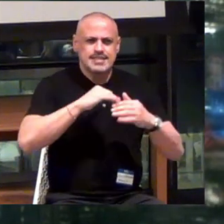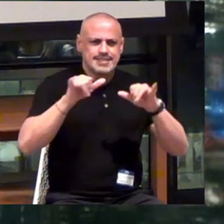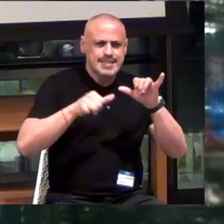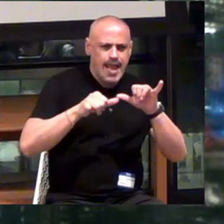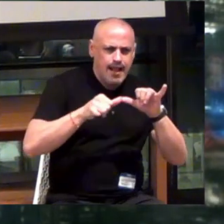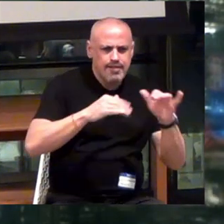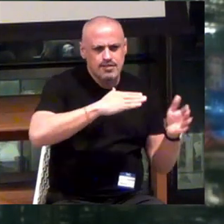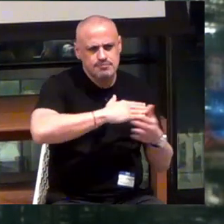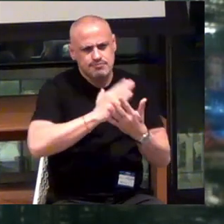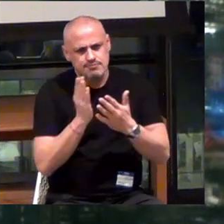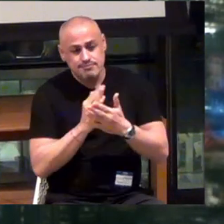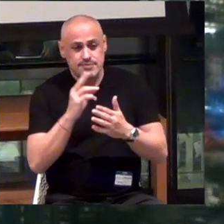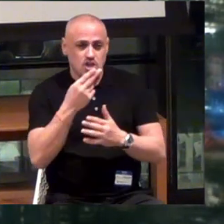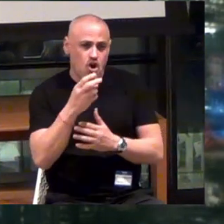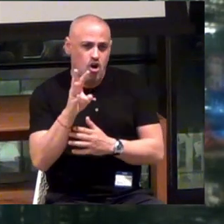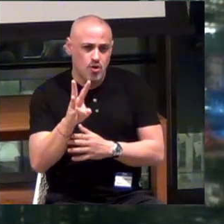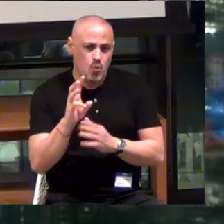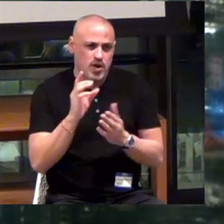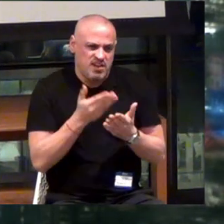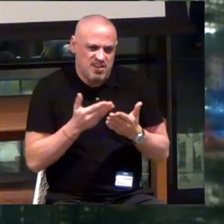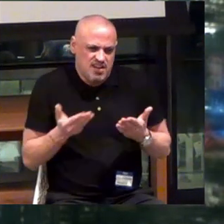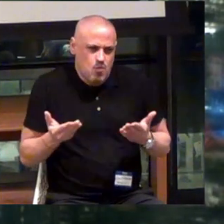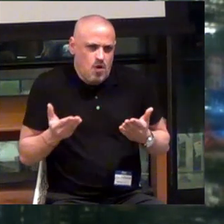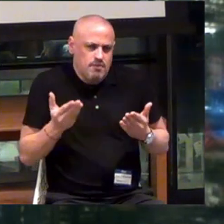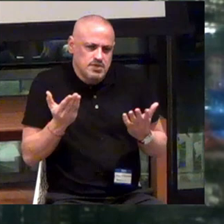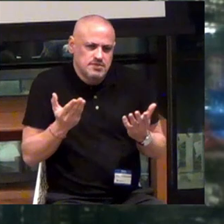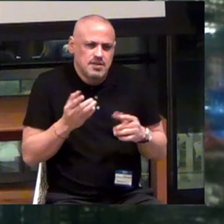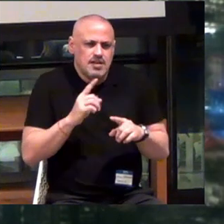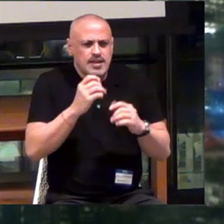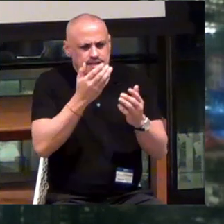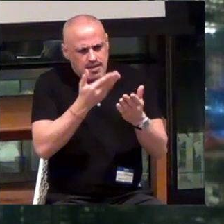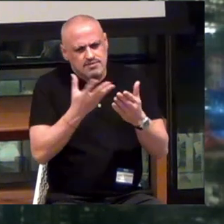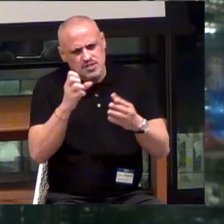And it's a hardware device, at the end of the day. Although there's elements of software that we use.